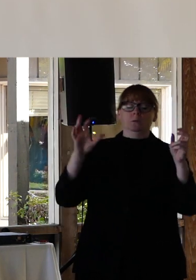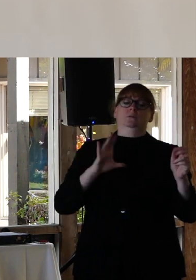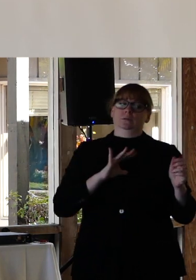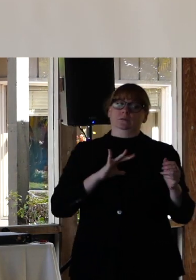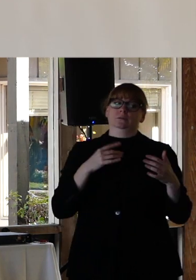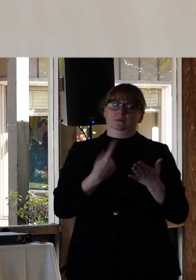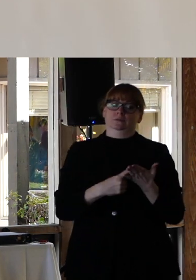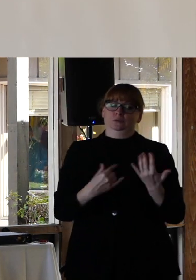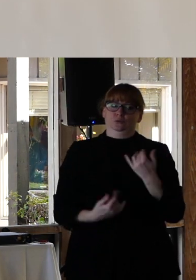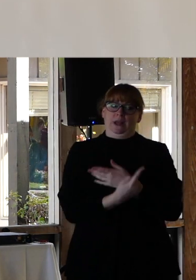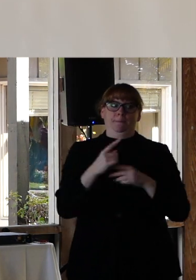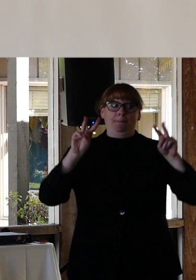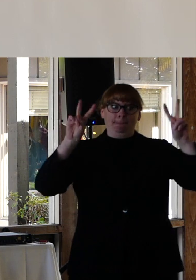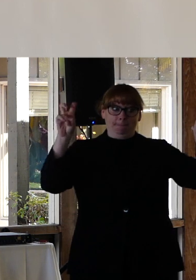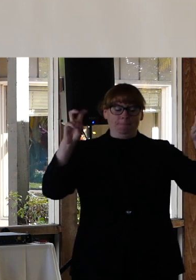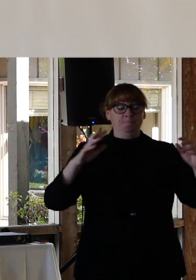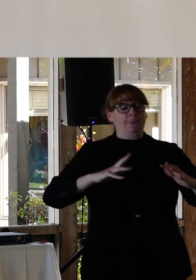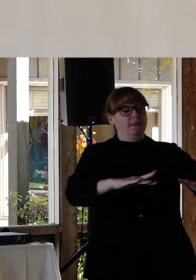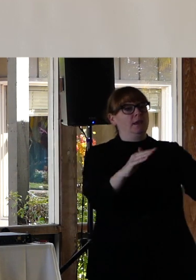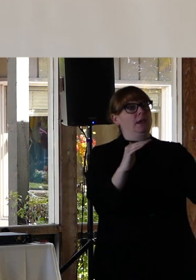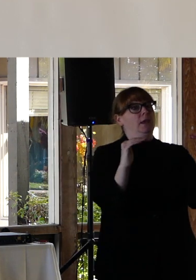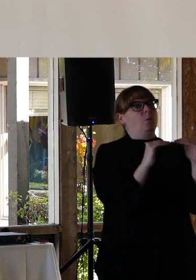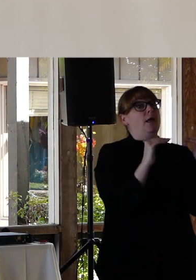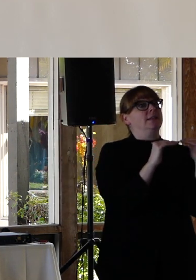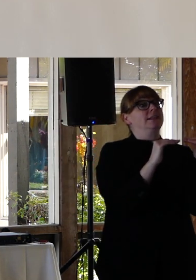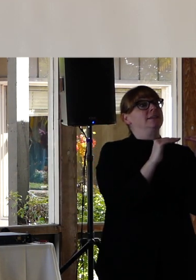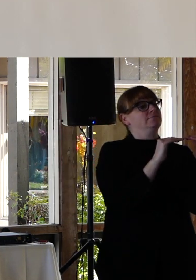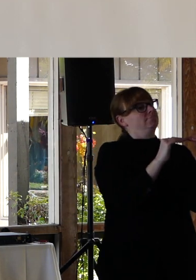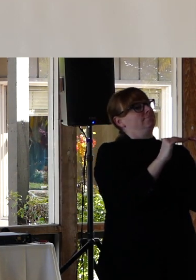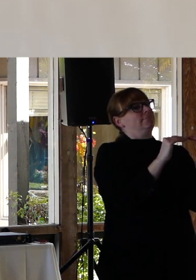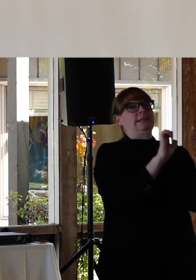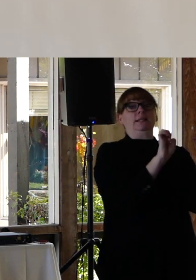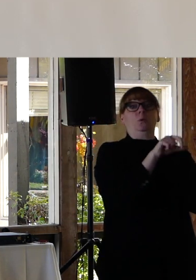Equality is that everyone is invited to the party.